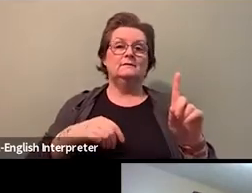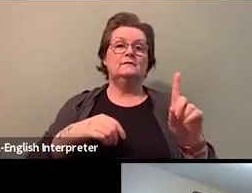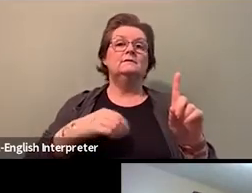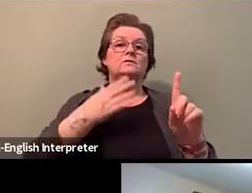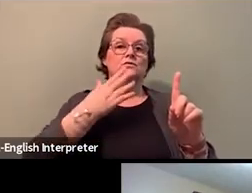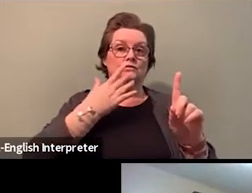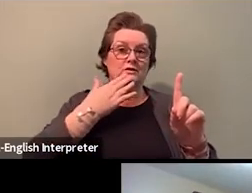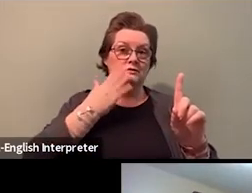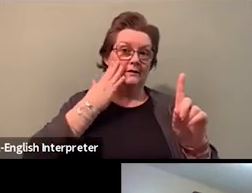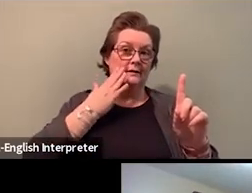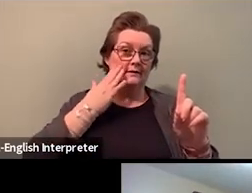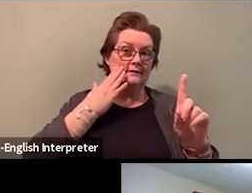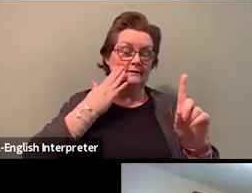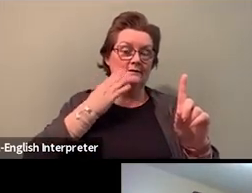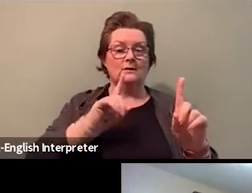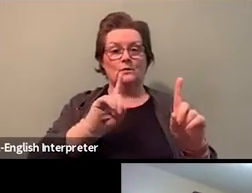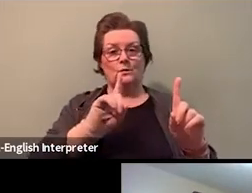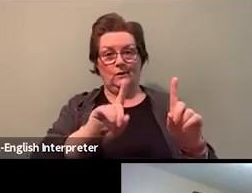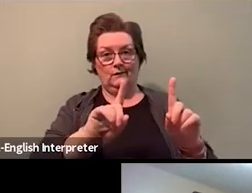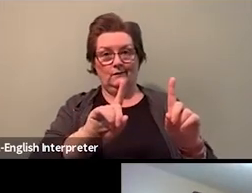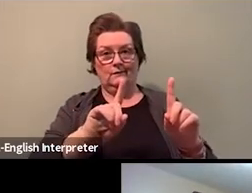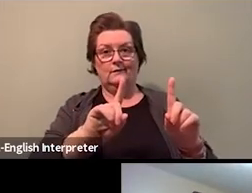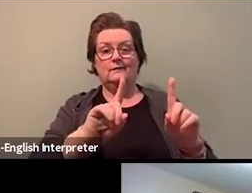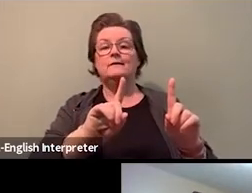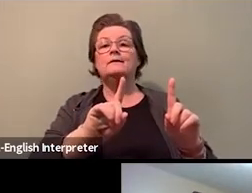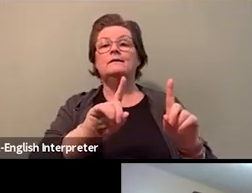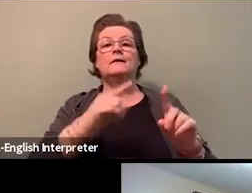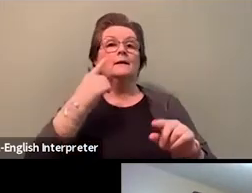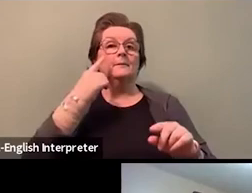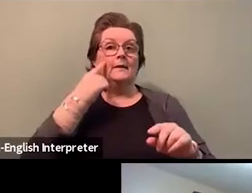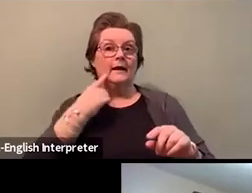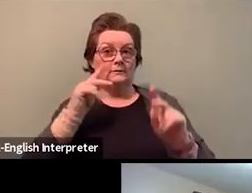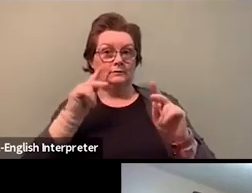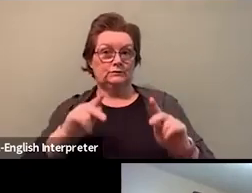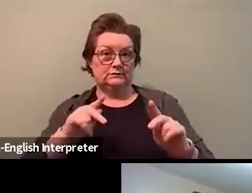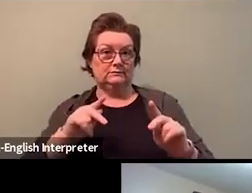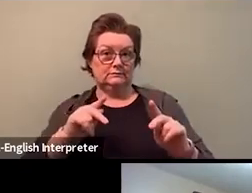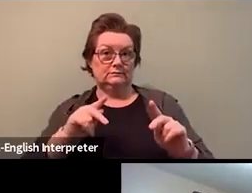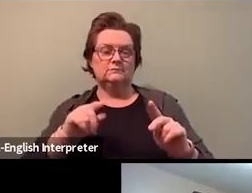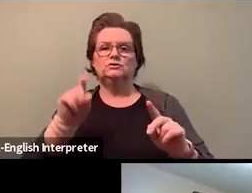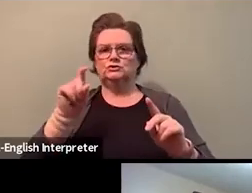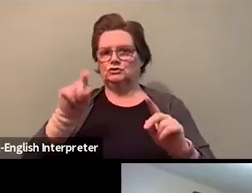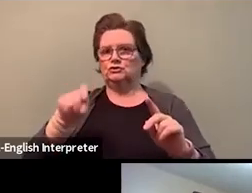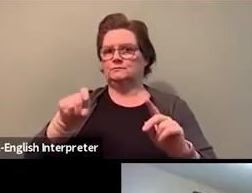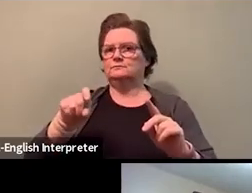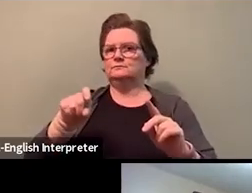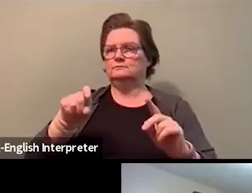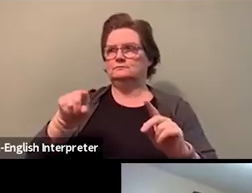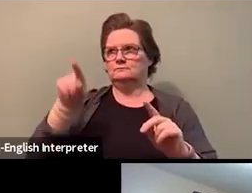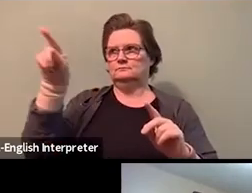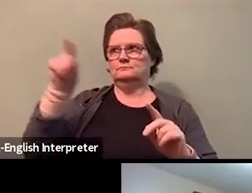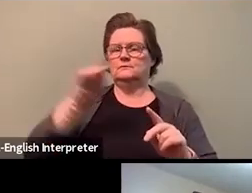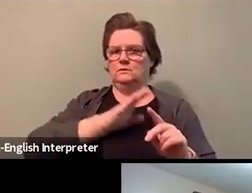that it would be resolution, a constitutional amendment that will help make a difference.